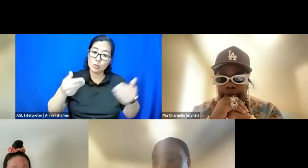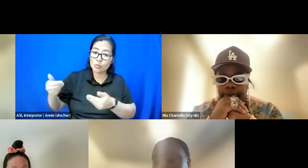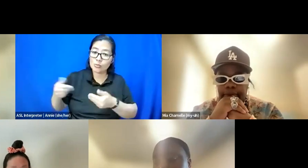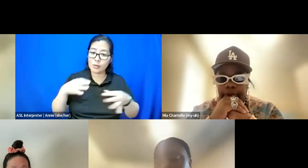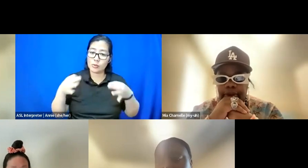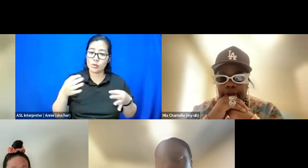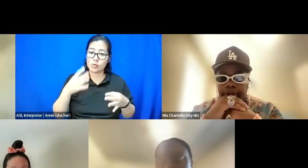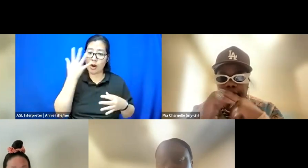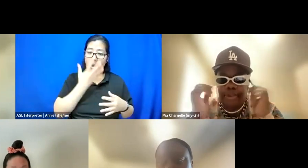Anyone is welcome to go first.